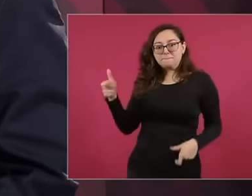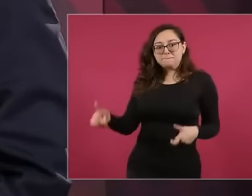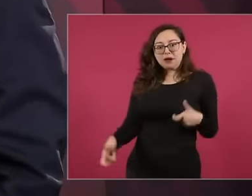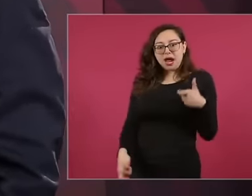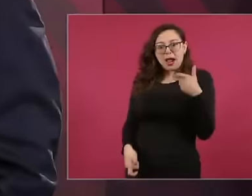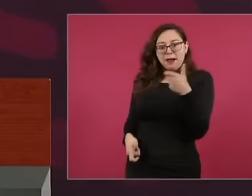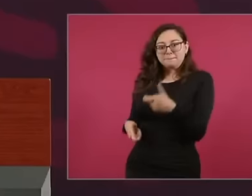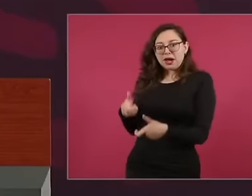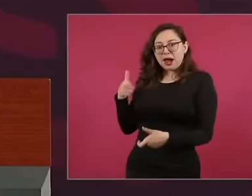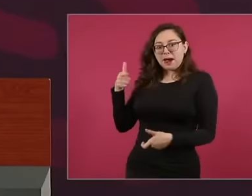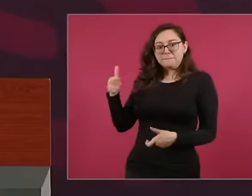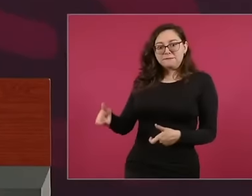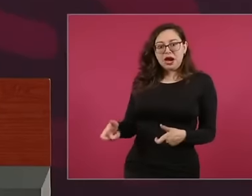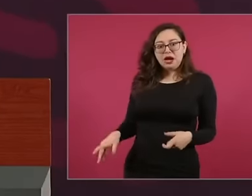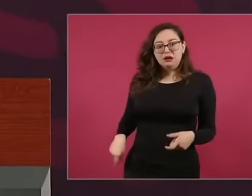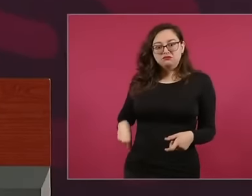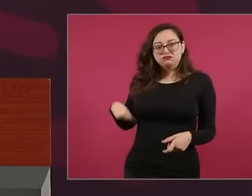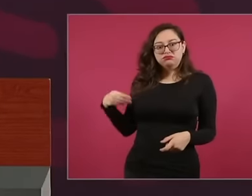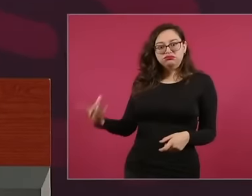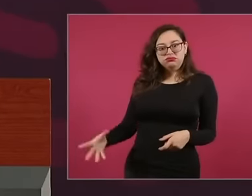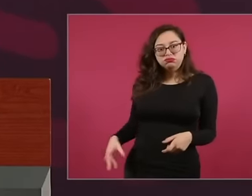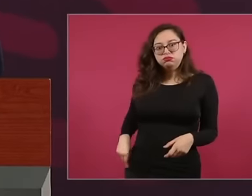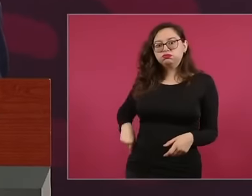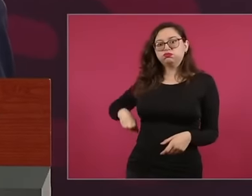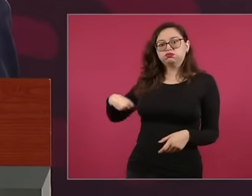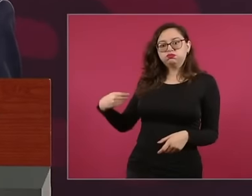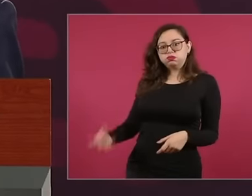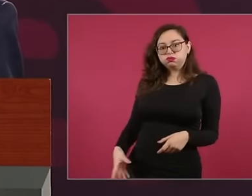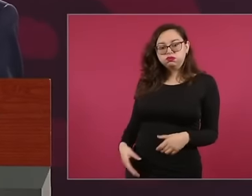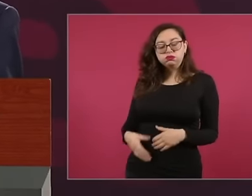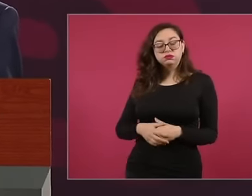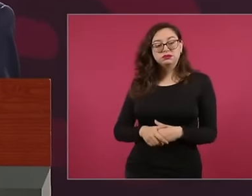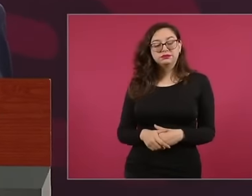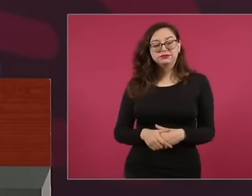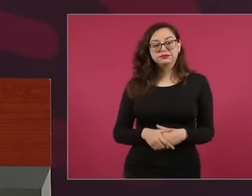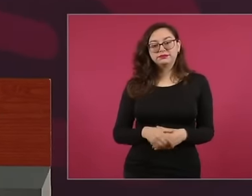they lost the